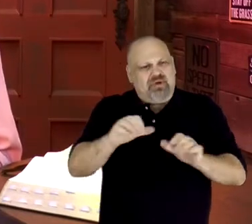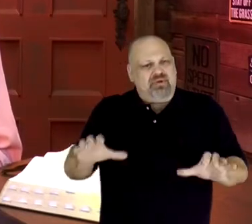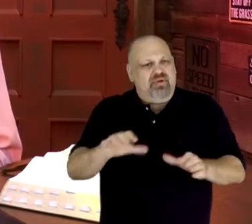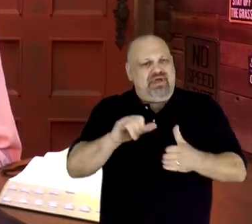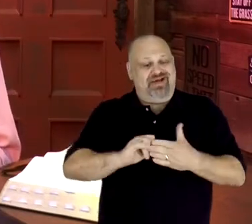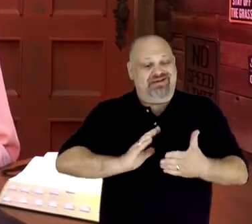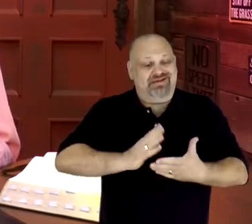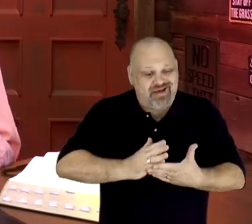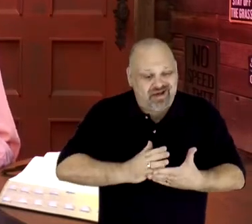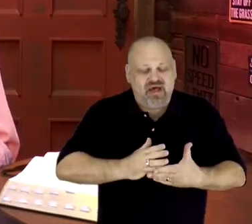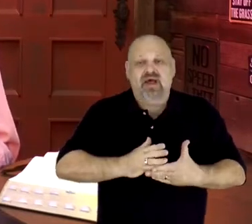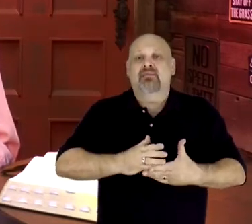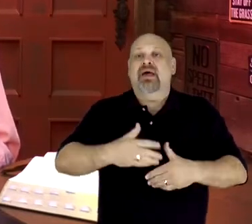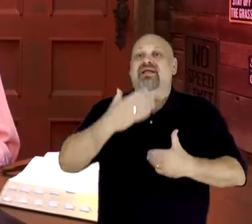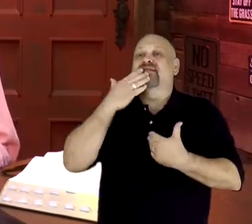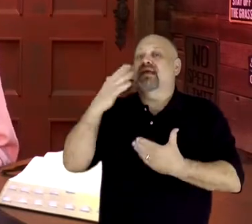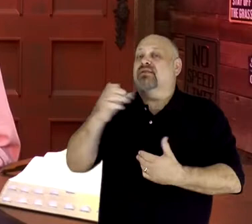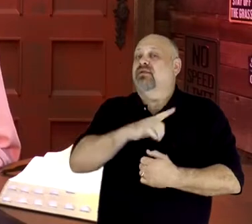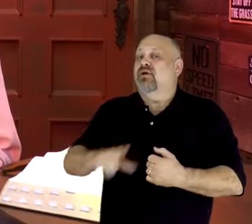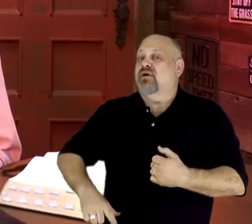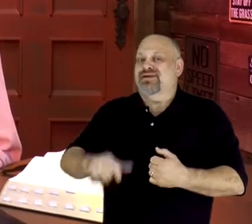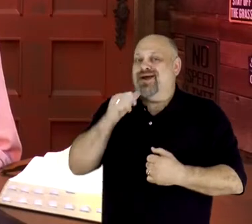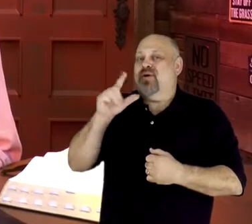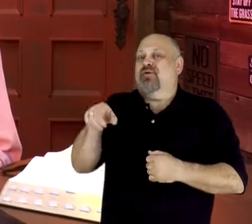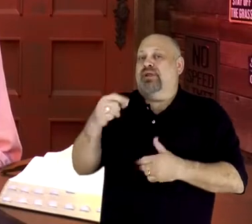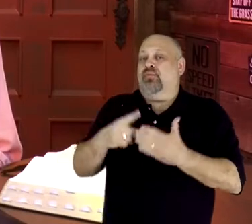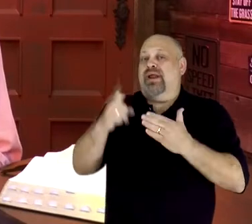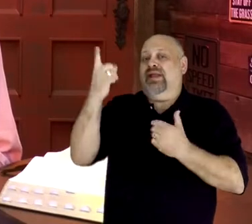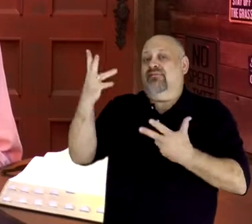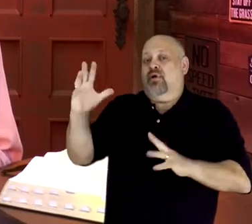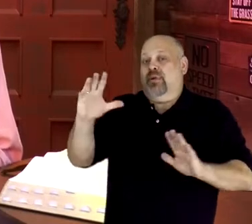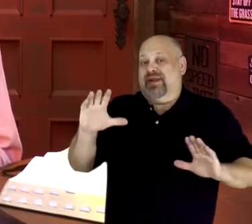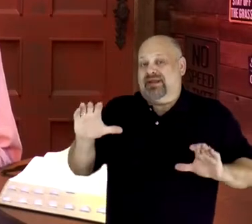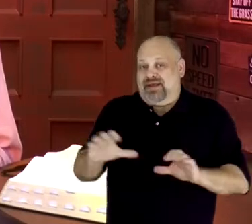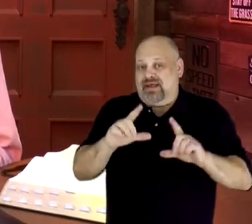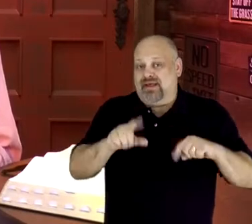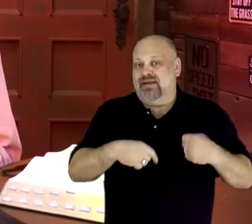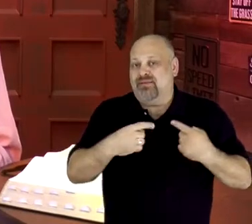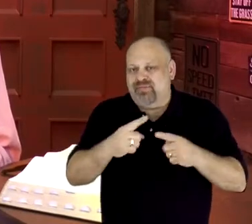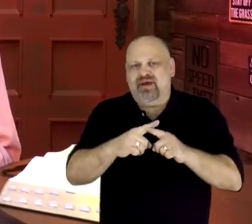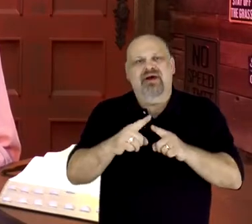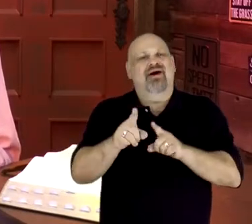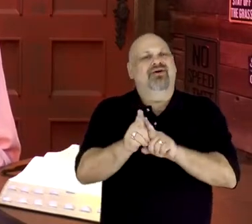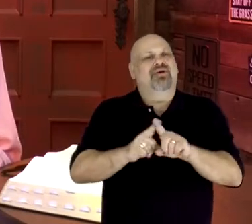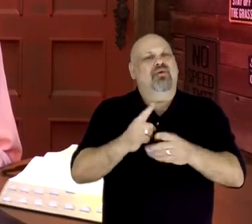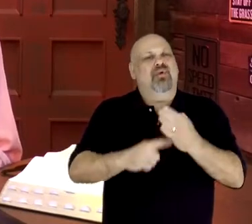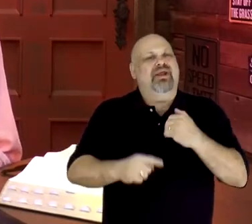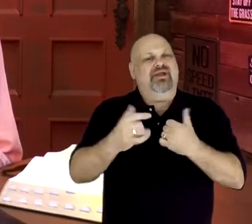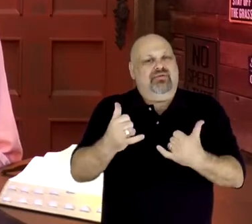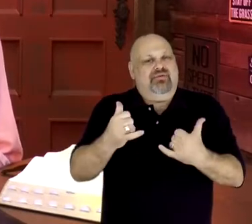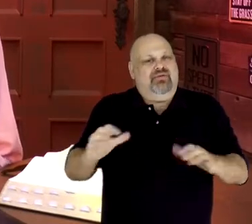not only what He's done, but what He's currently doing in your life, and you will just be blessed by that.